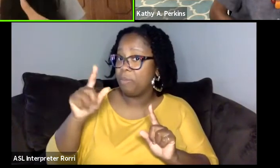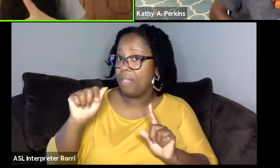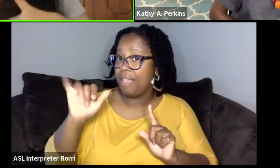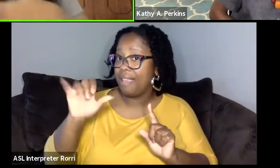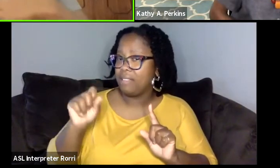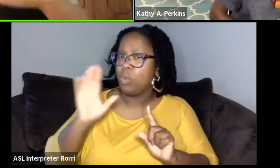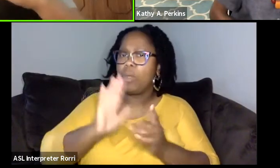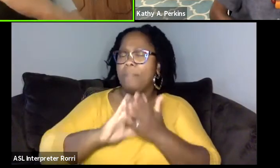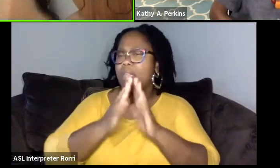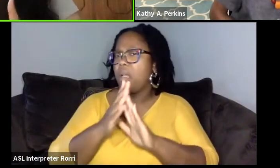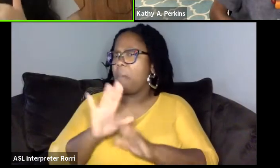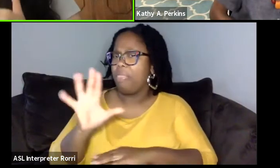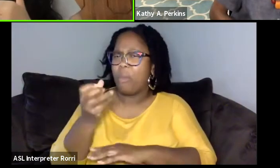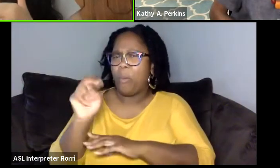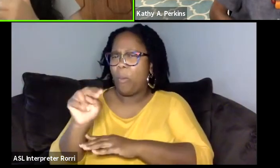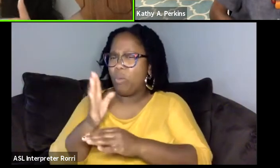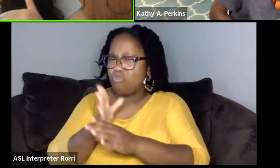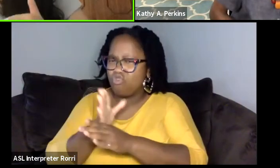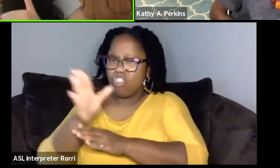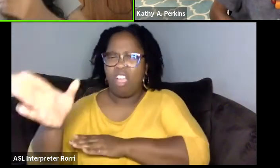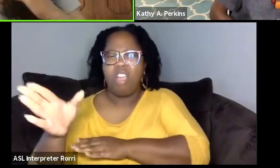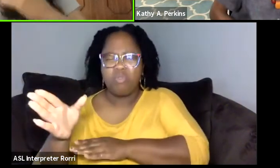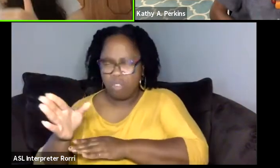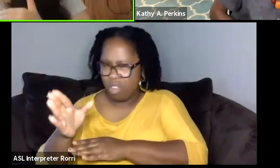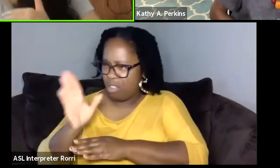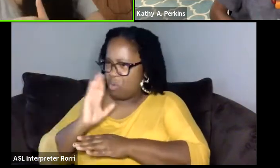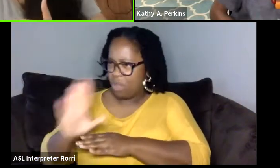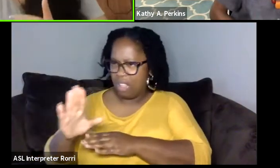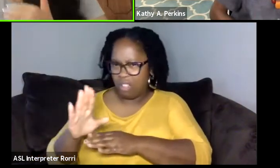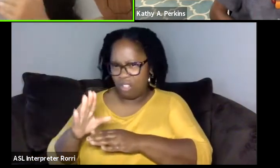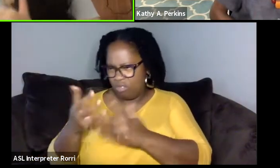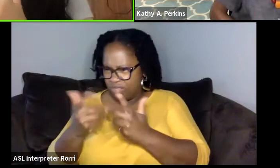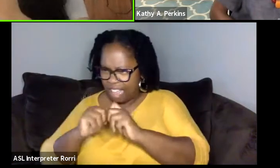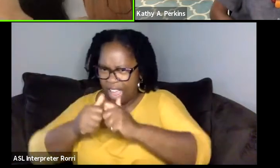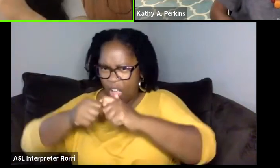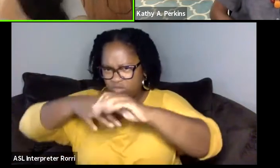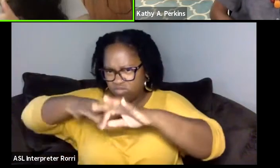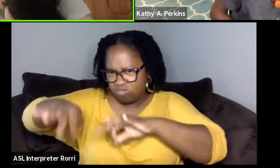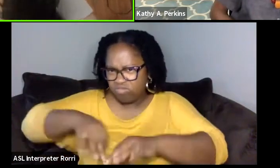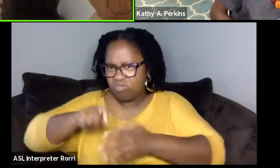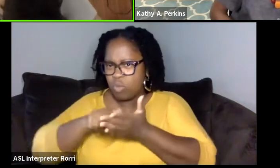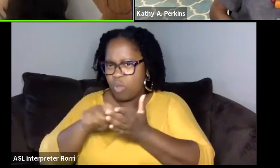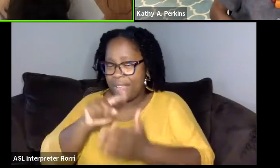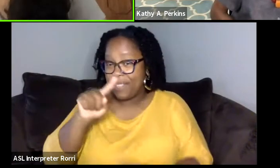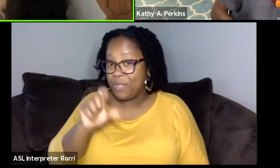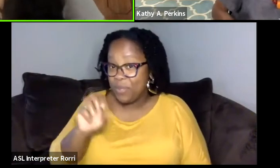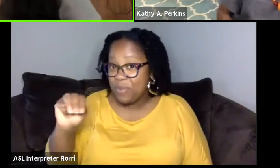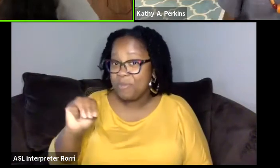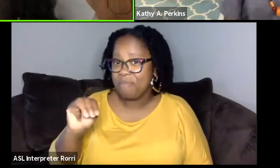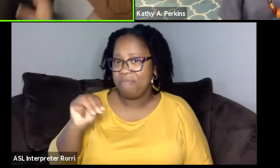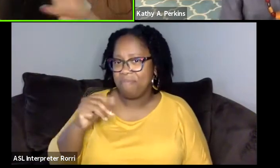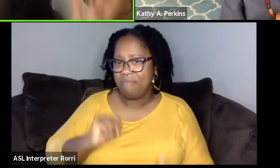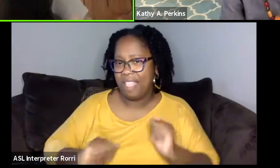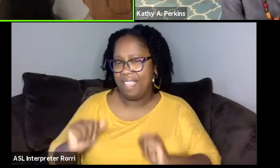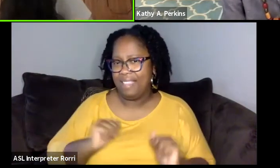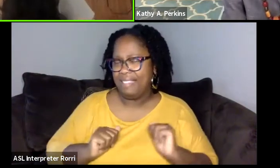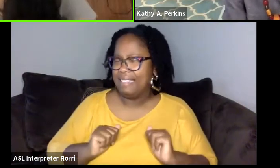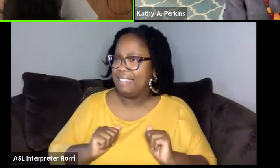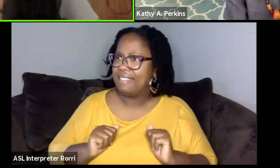and there's going to be a whole course that's gonna be talking about how to direct and how to write Zoom plays to be able to bring people from around the world